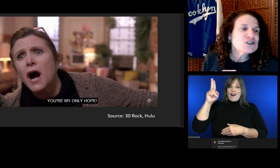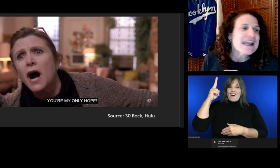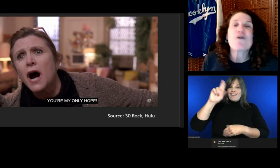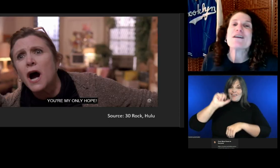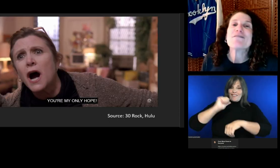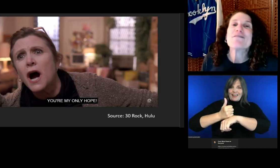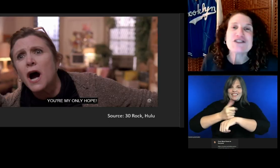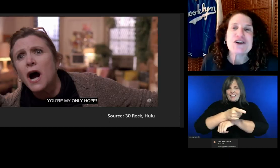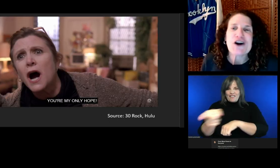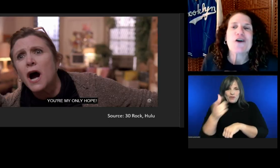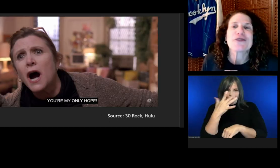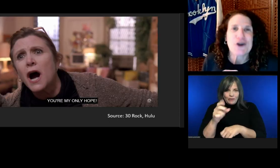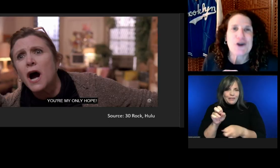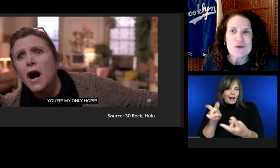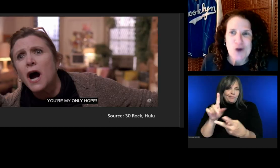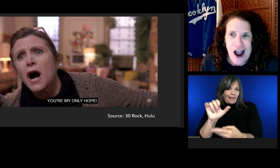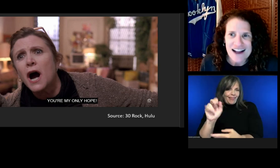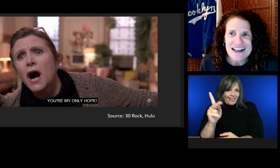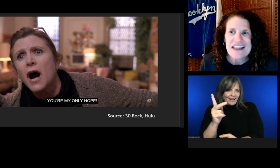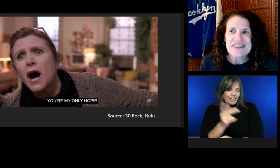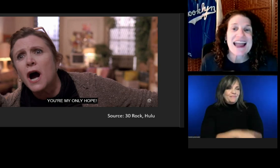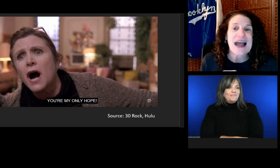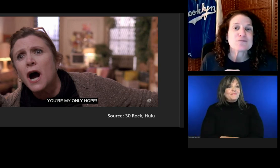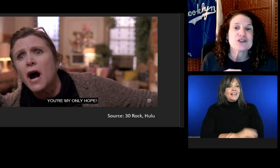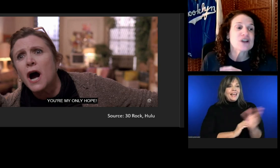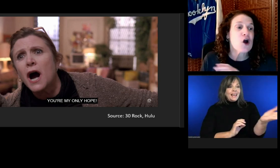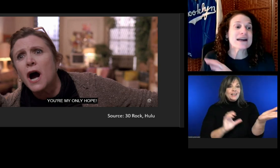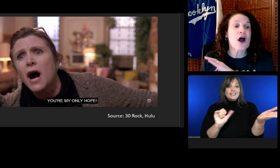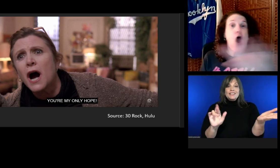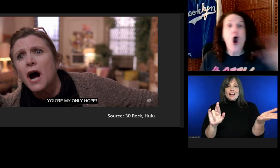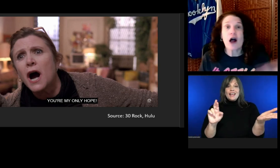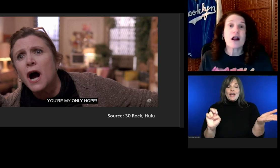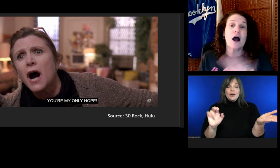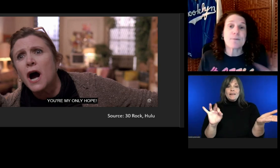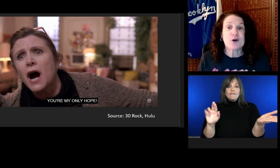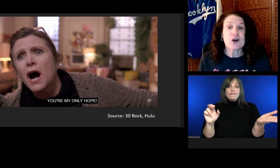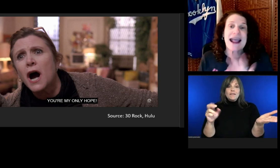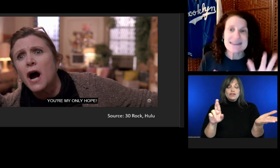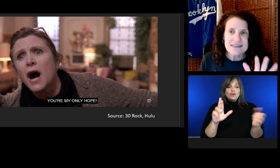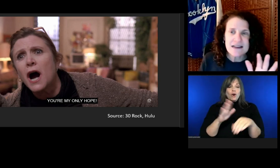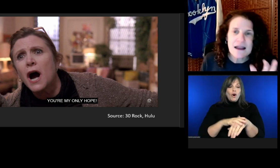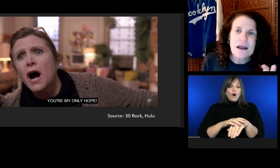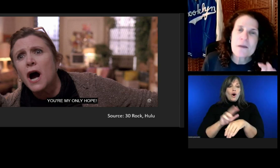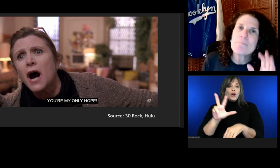Here's Carrie Fisher on 30 Rock. The captions are all in uppercase.